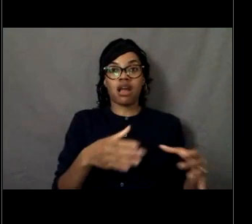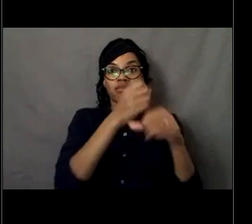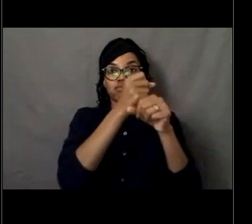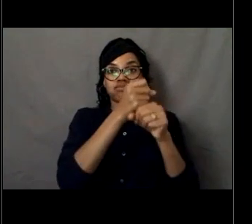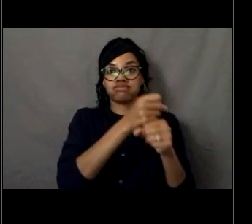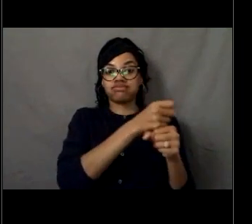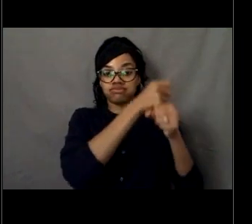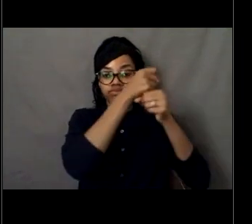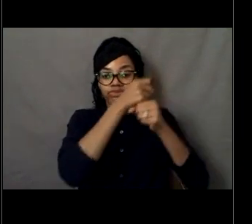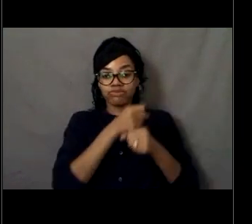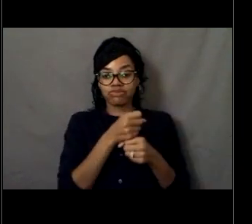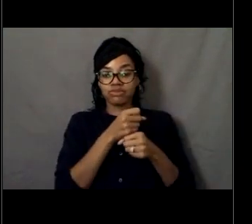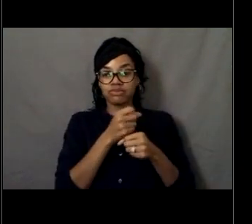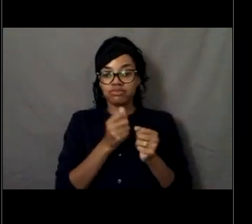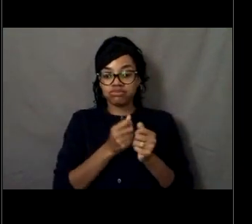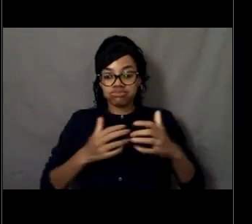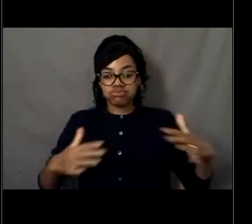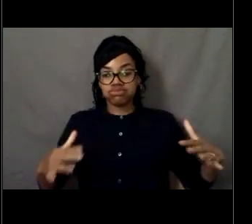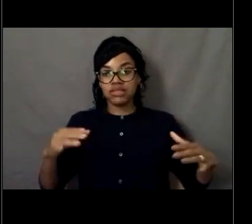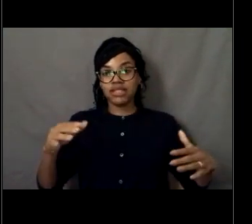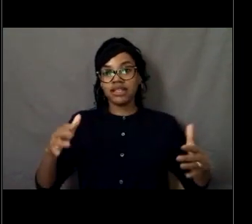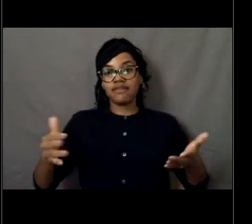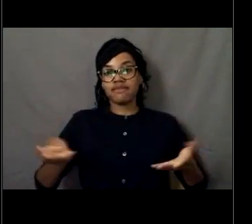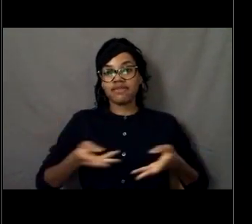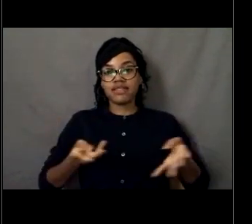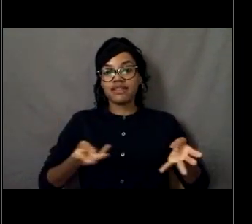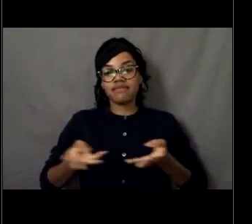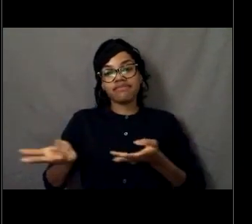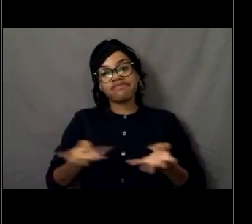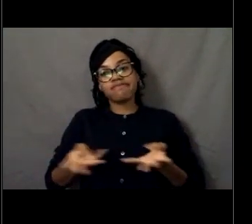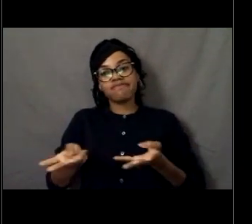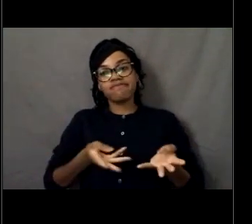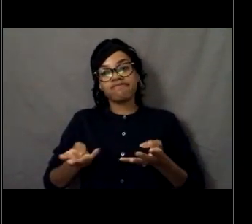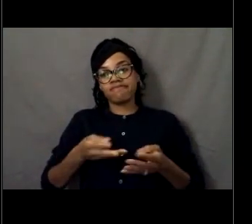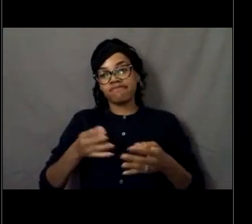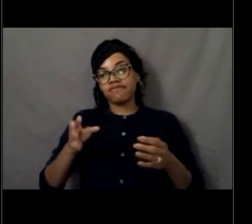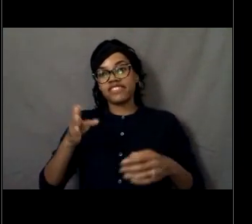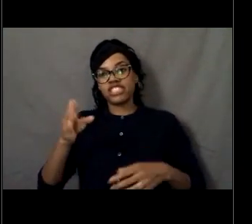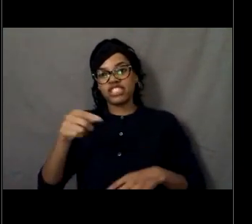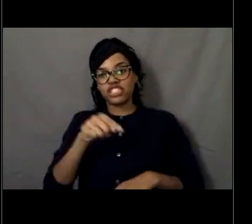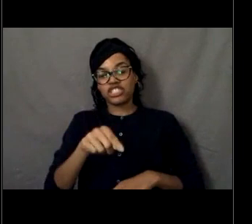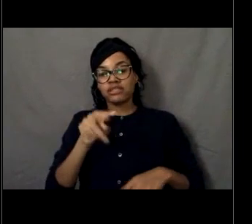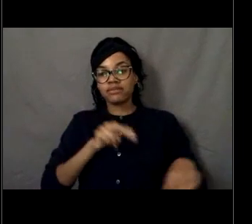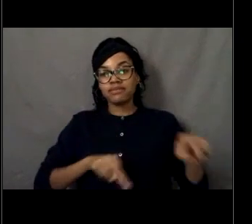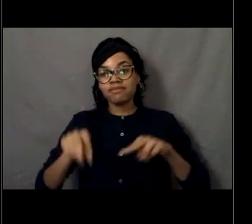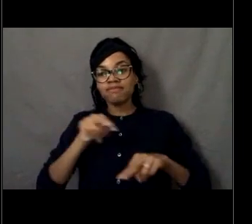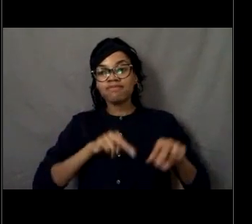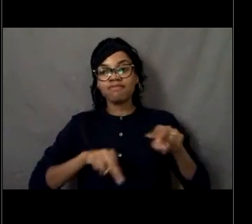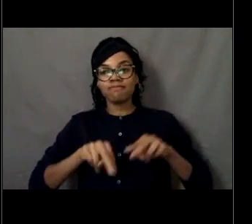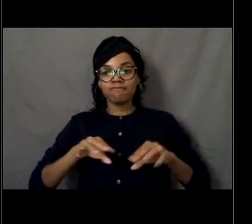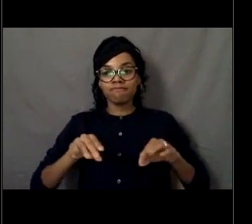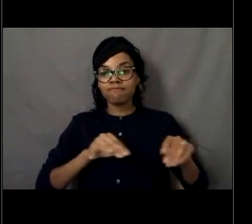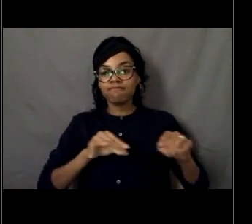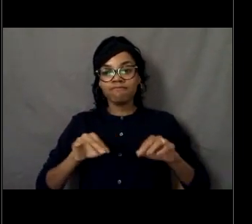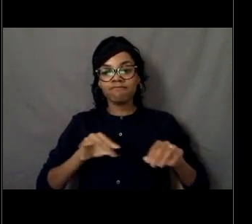and we have one of our scientists and our survey tech and they are sorting through the fish that had been dumped